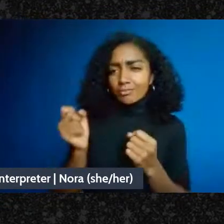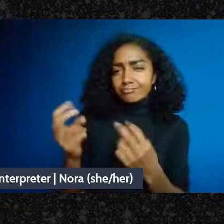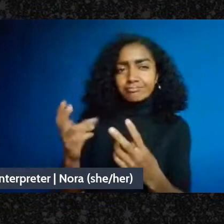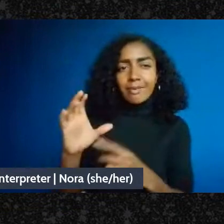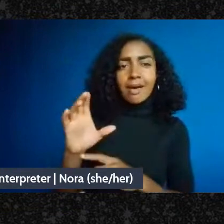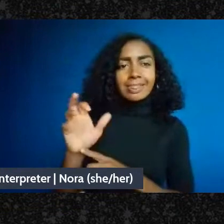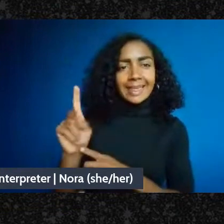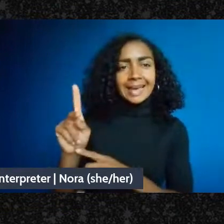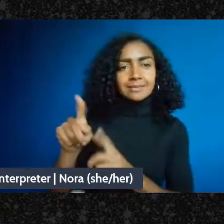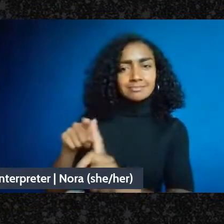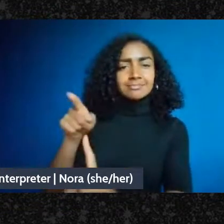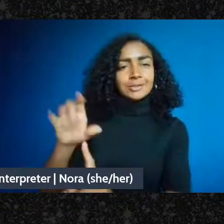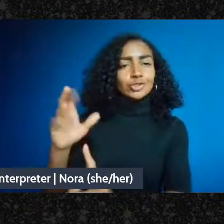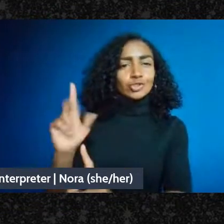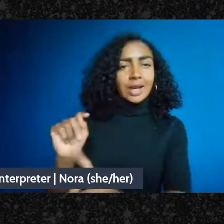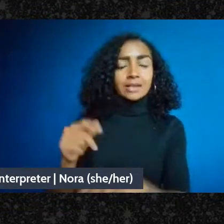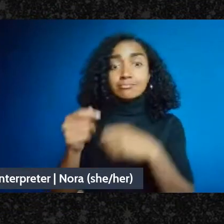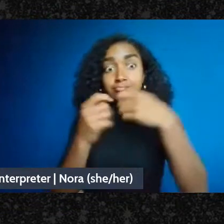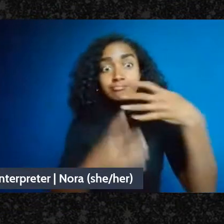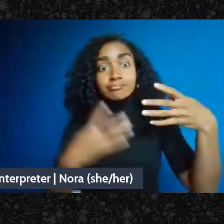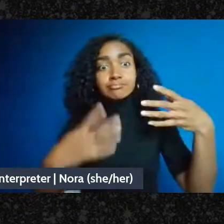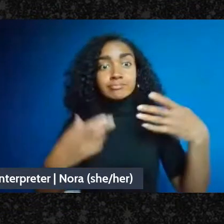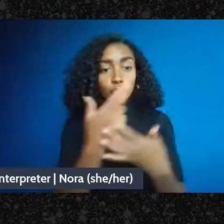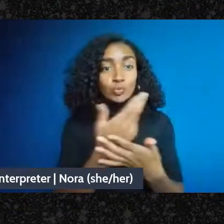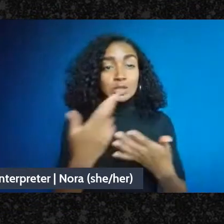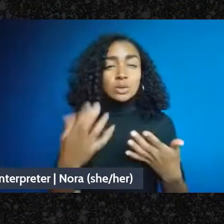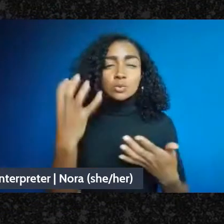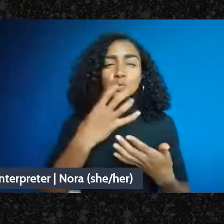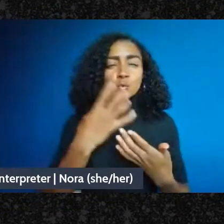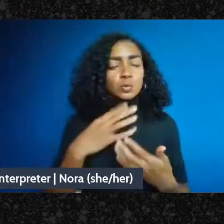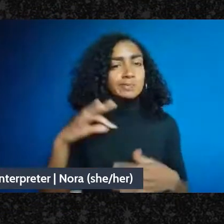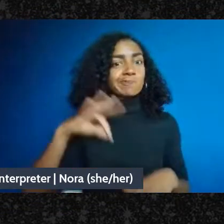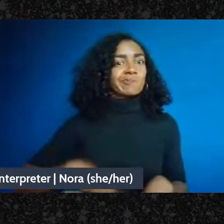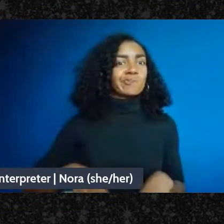we thought might be useful for people coming to this event. So hopefully you'll check that out.